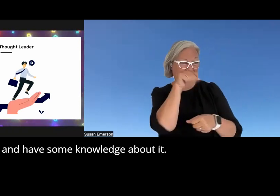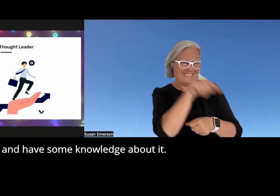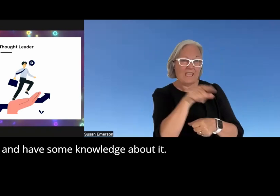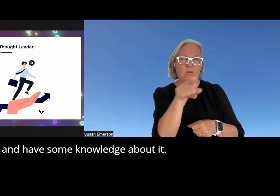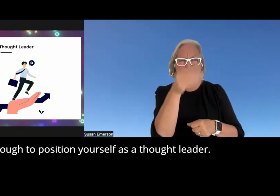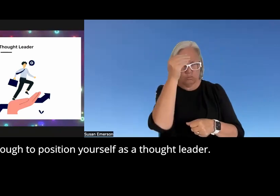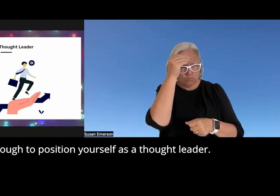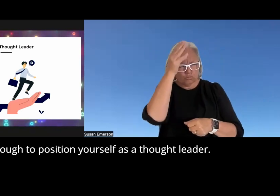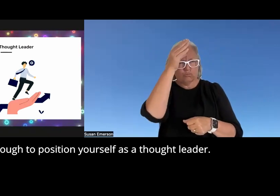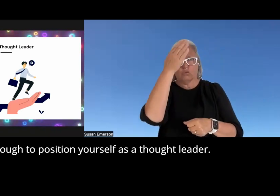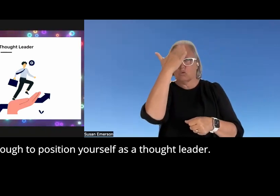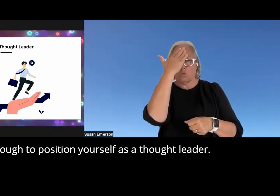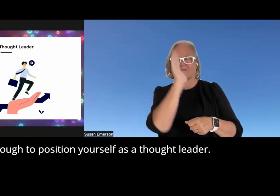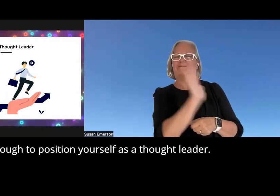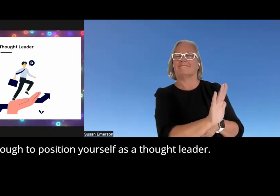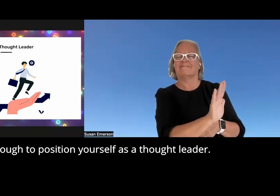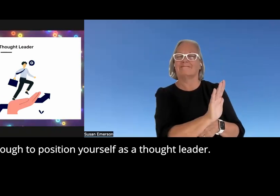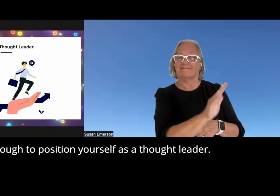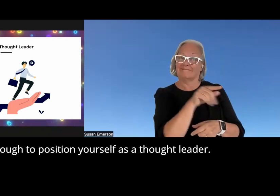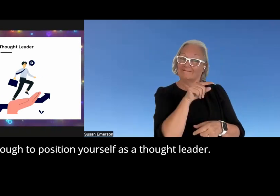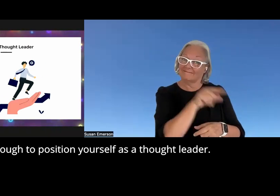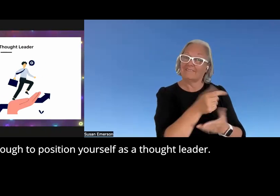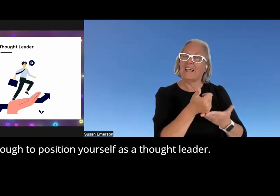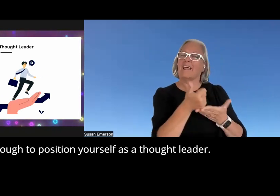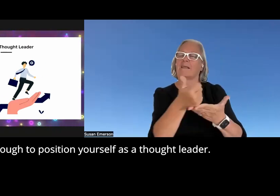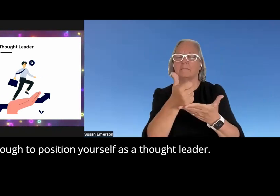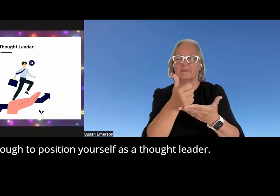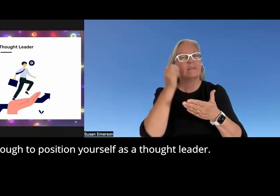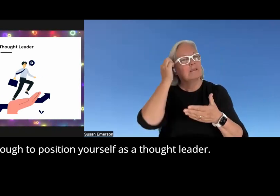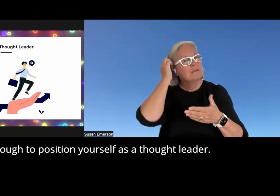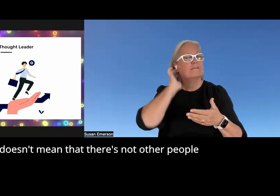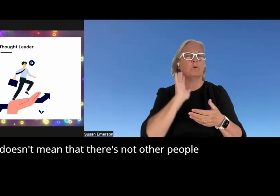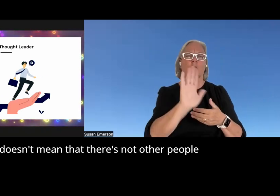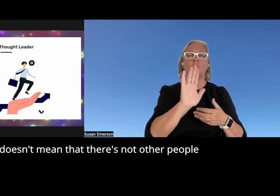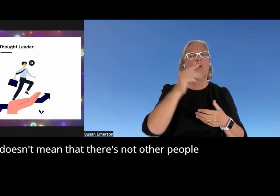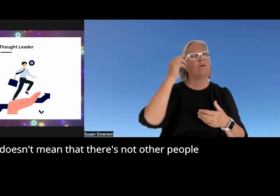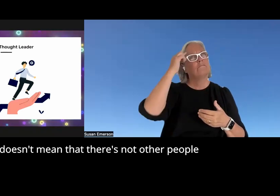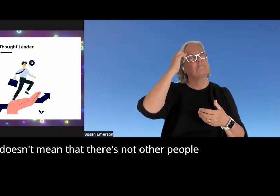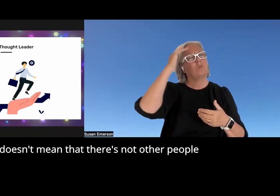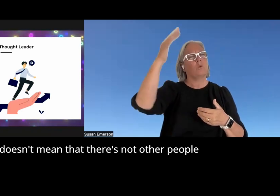it that's enough to position yourself as a thought leader and it doesn't mean that there's not other